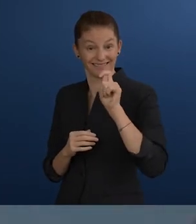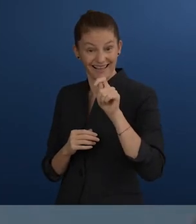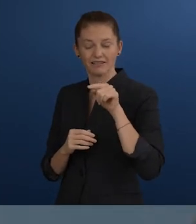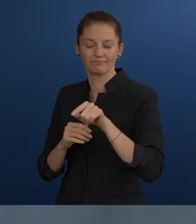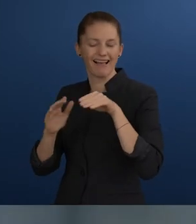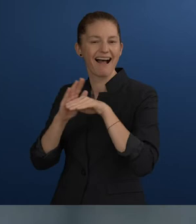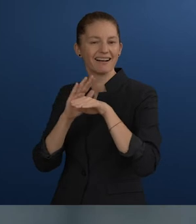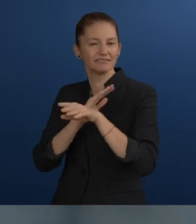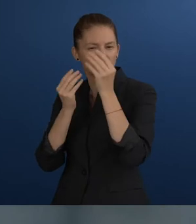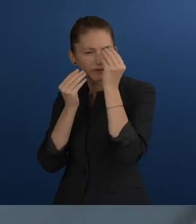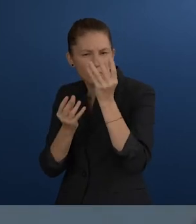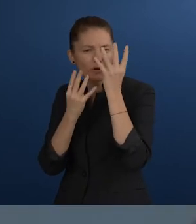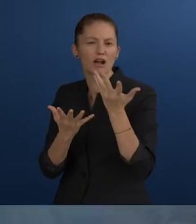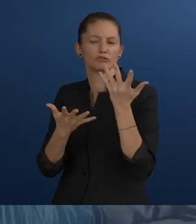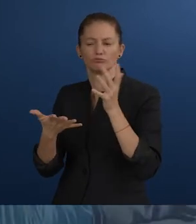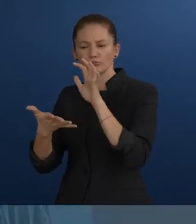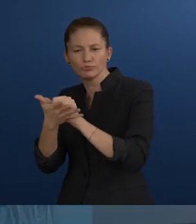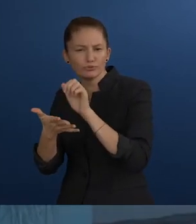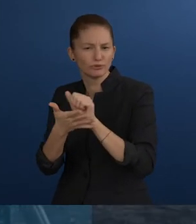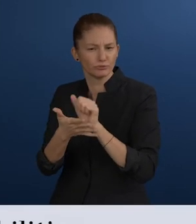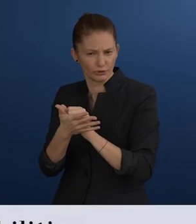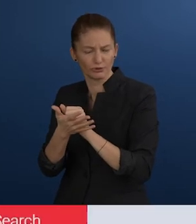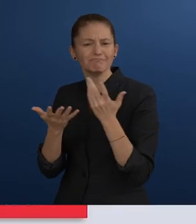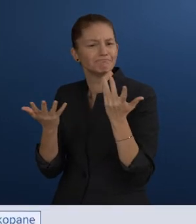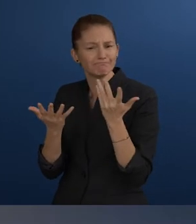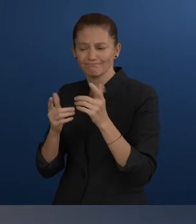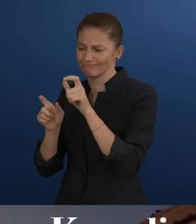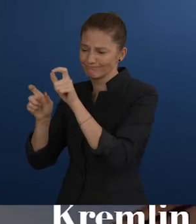for tourists with special needs in Russia as well as for